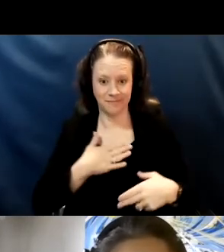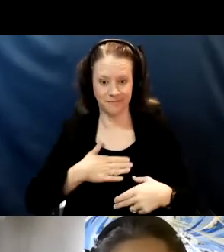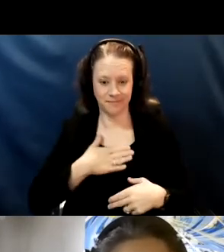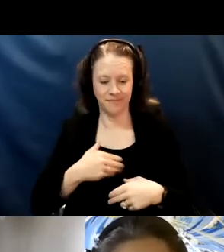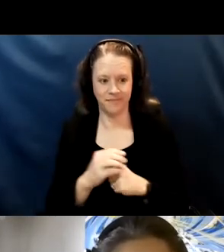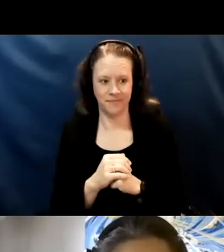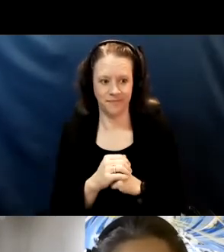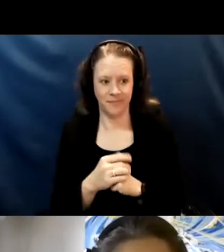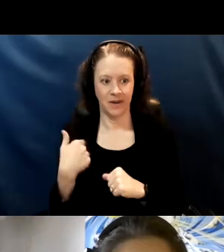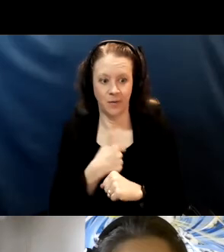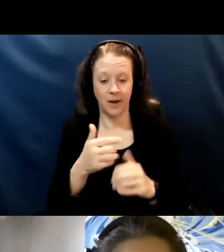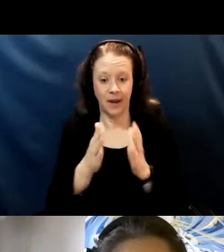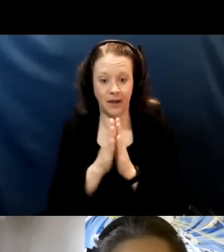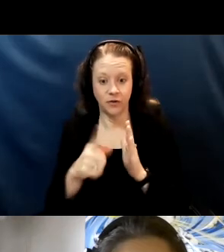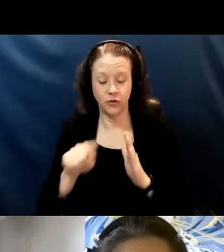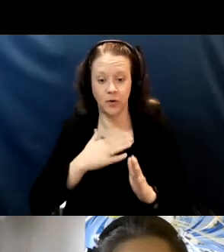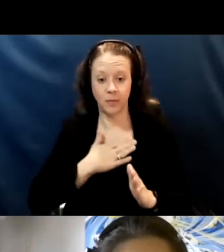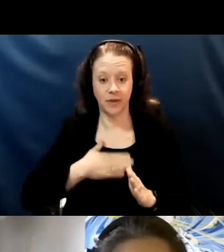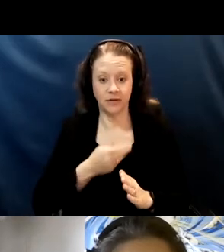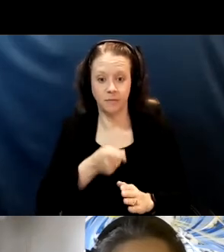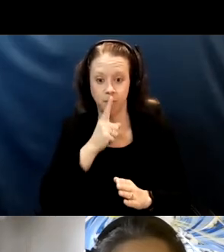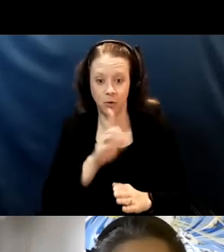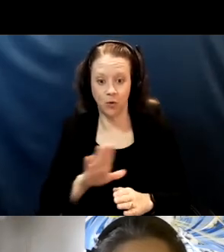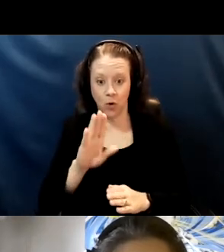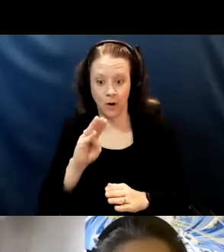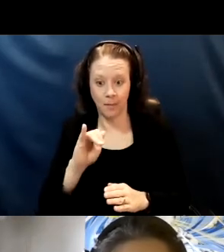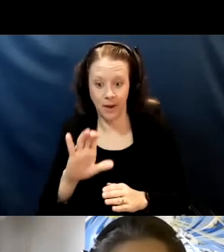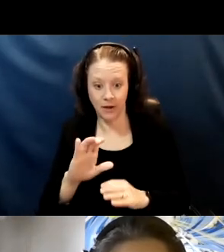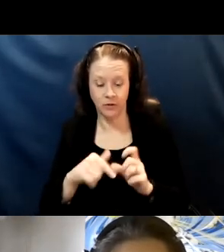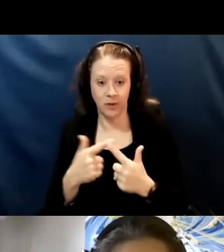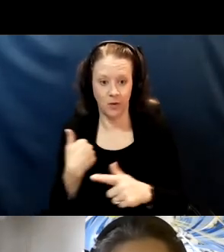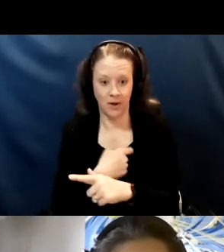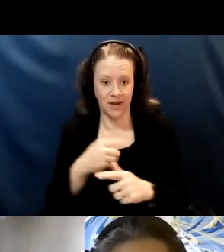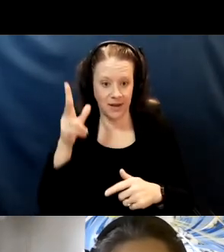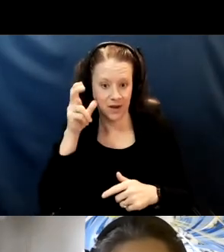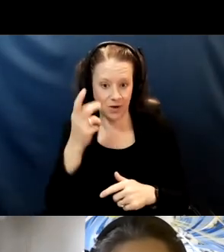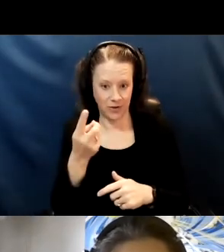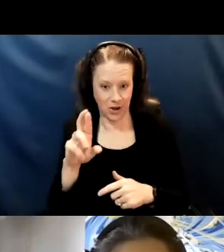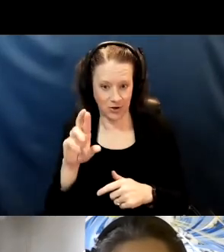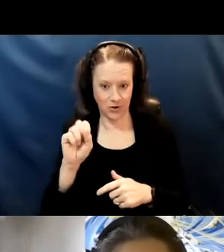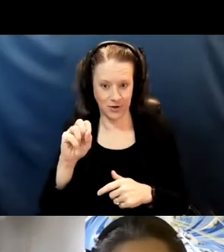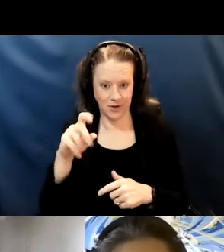We're asking that you please keep your mics muted so we can hear Dr. Spinazzi. keep your cameras off